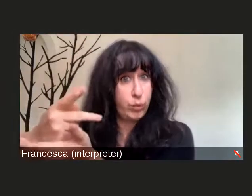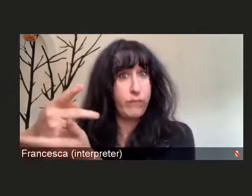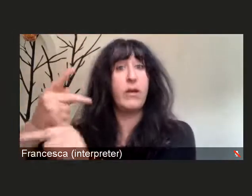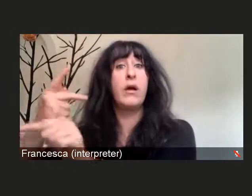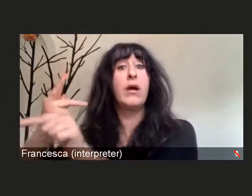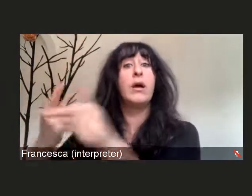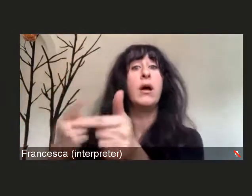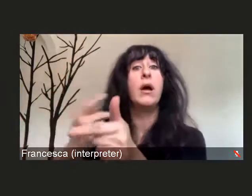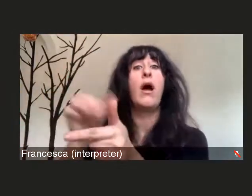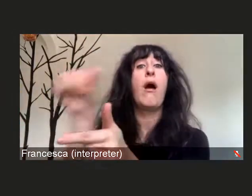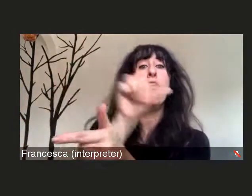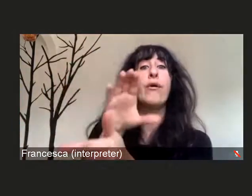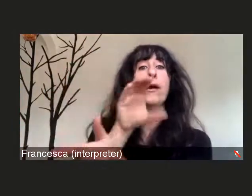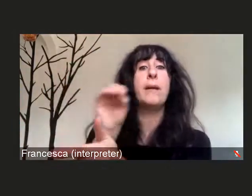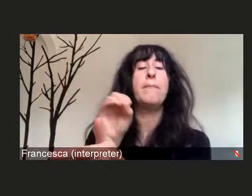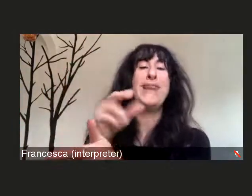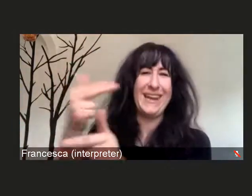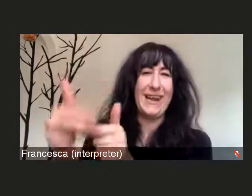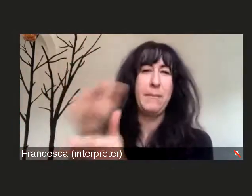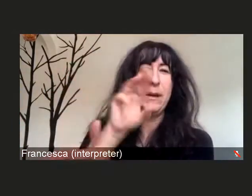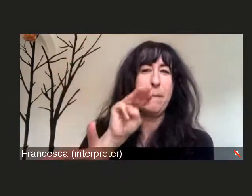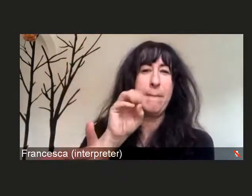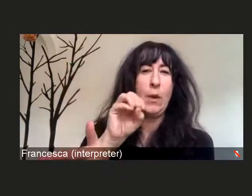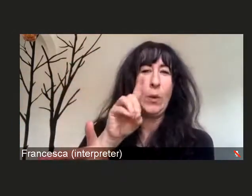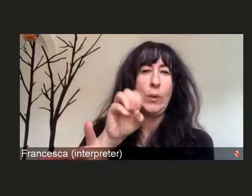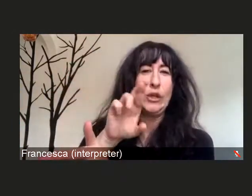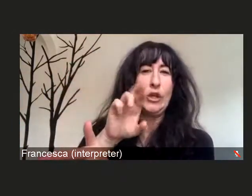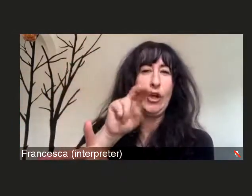also received FDA authorization